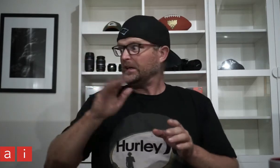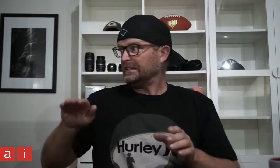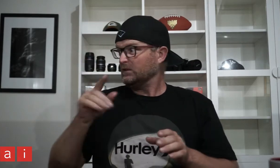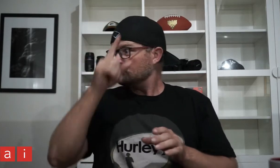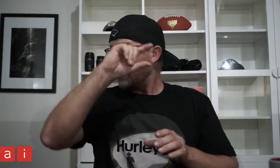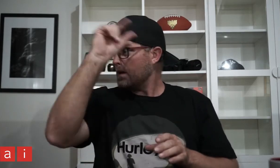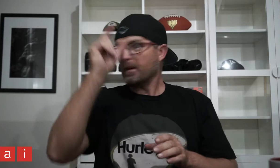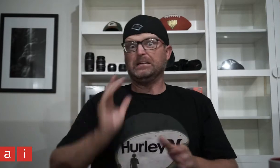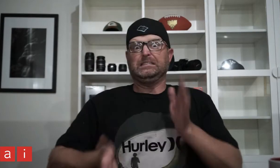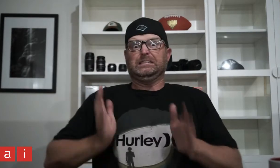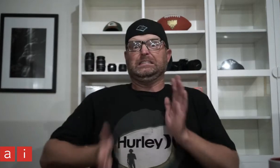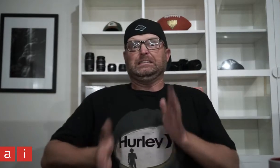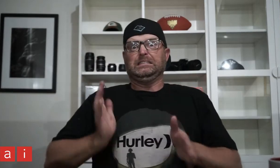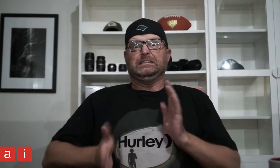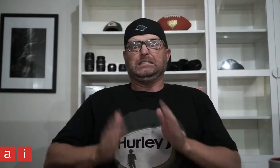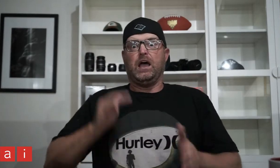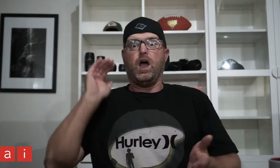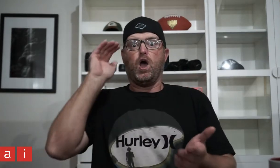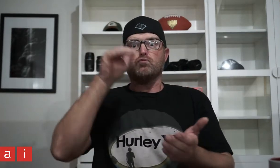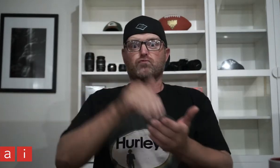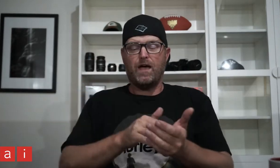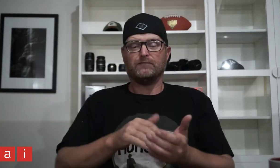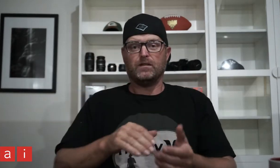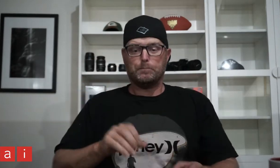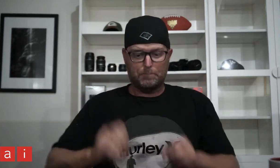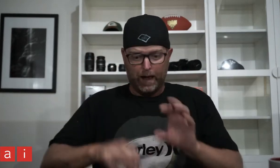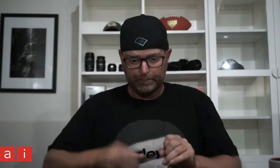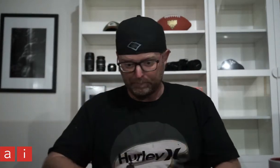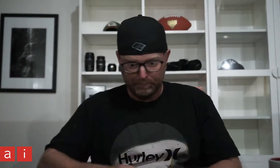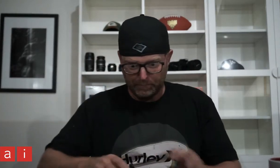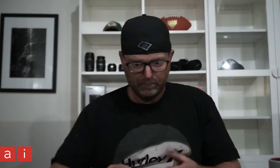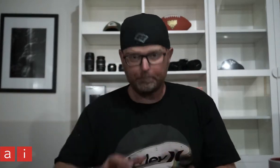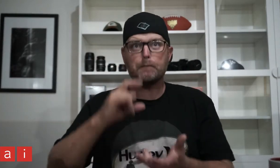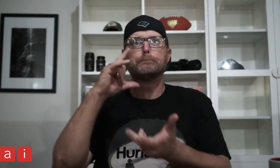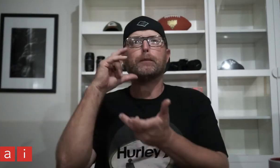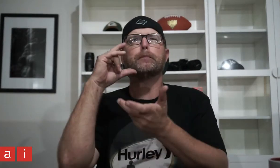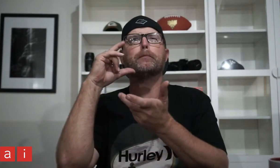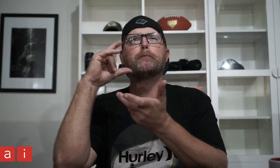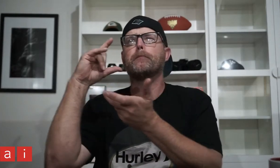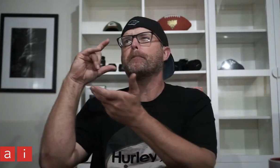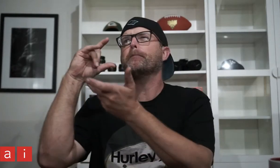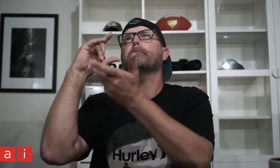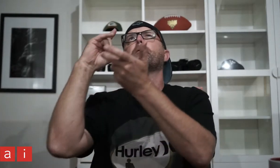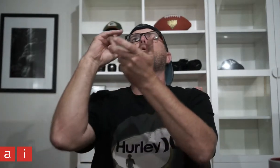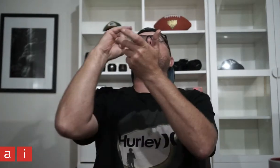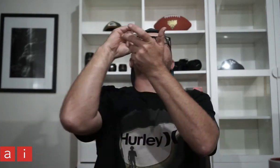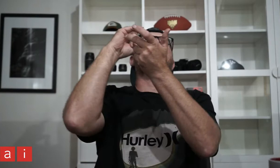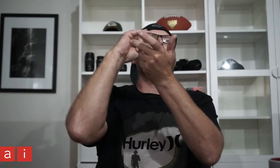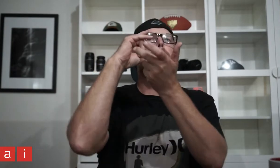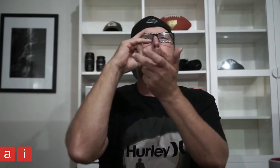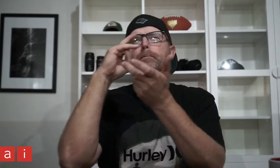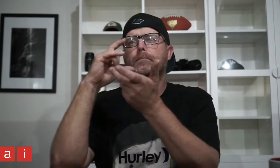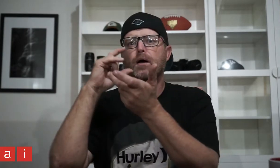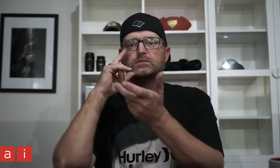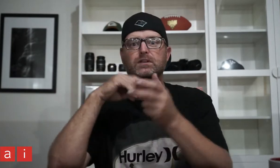I told Ben to hurry and we rushed over there and unpacked my camera. We took a lot of photos,